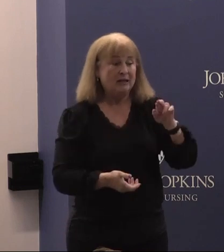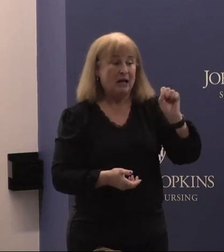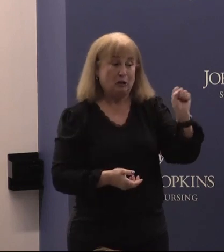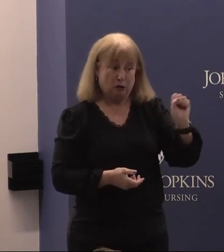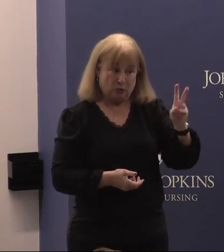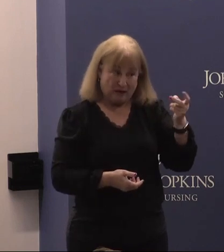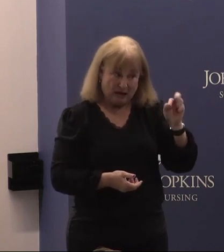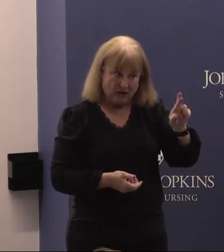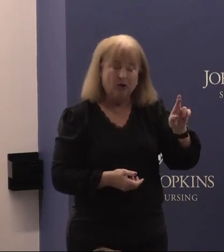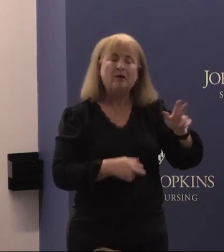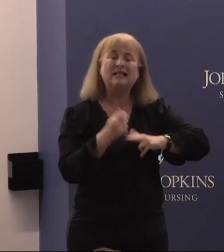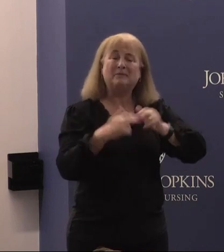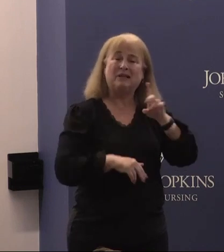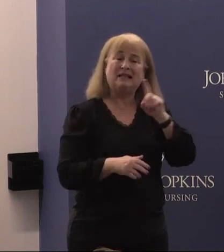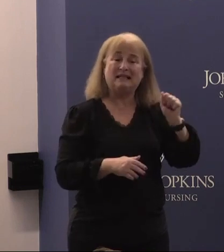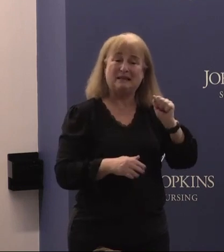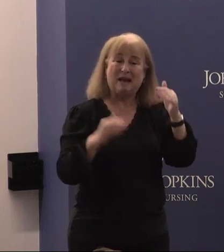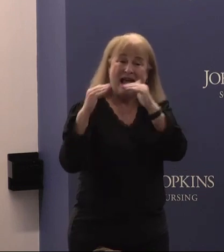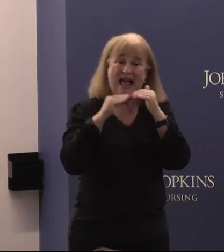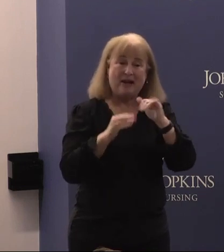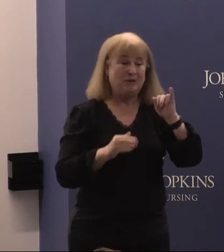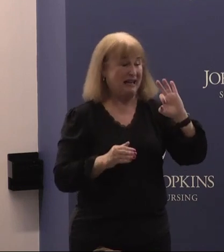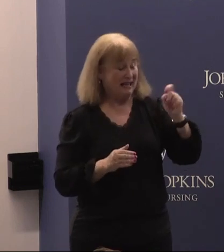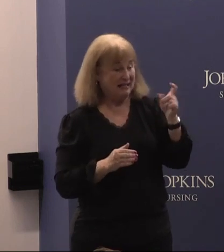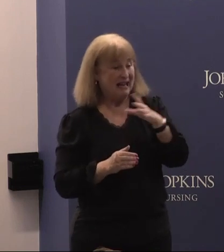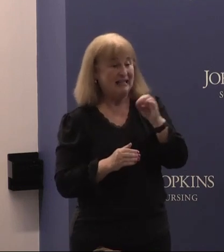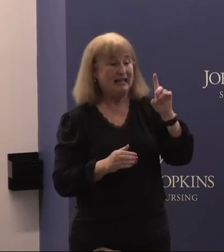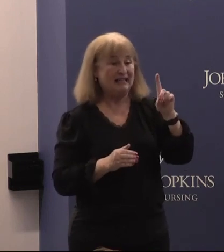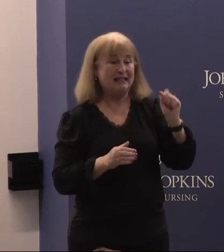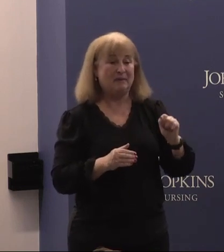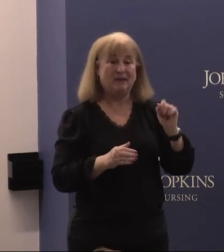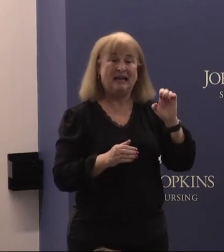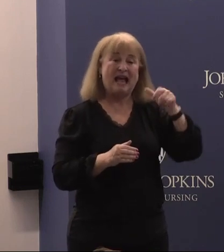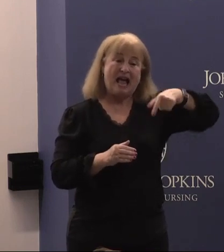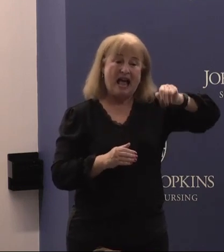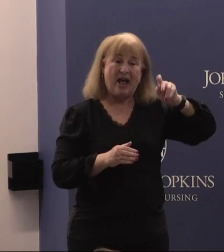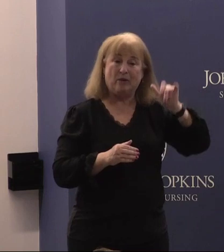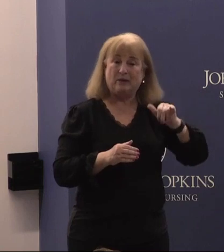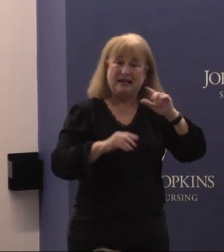is building the disability equity index and the disability equity dashboard. Using Maryland data,